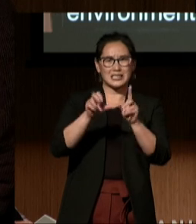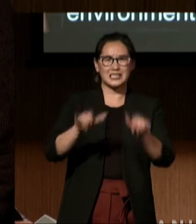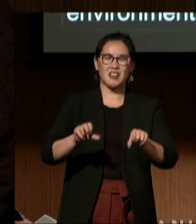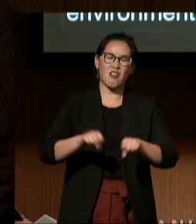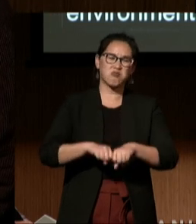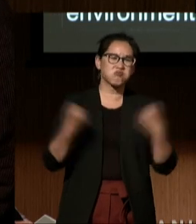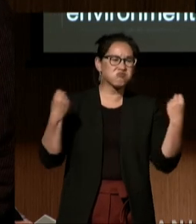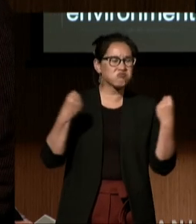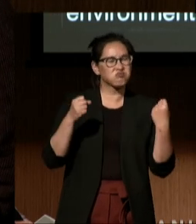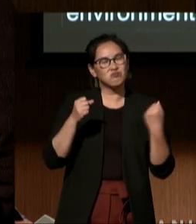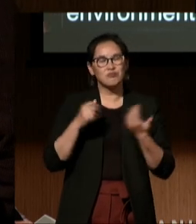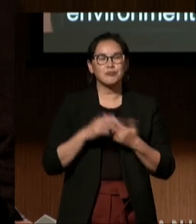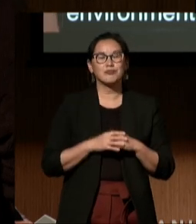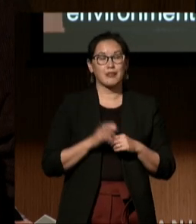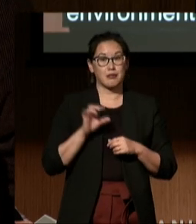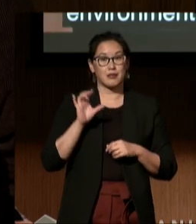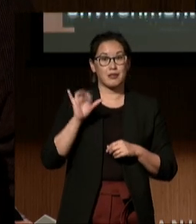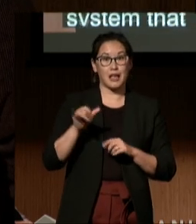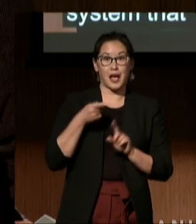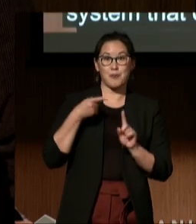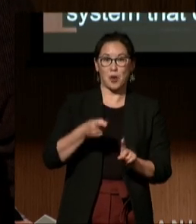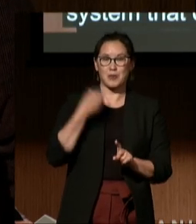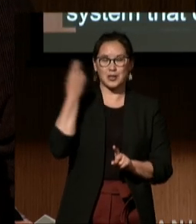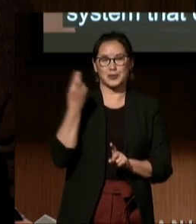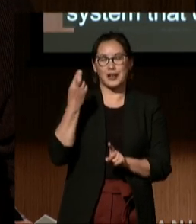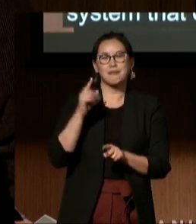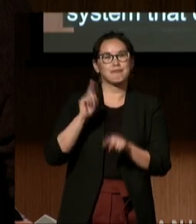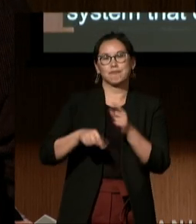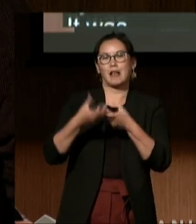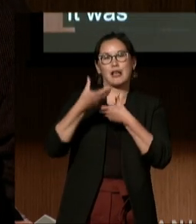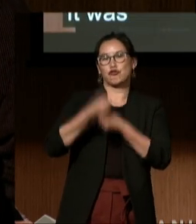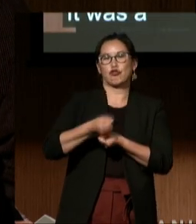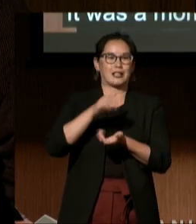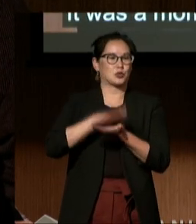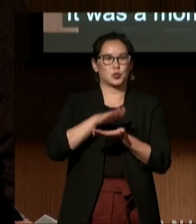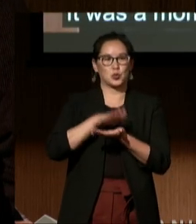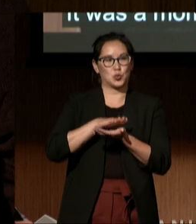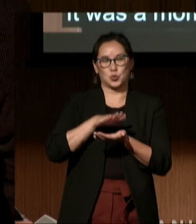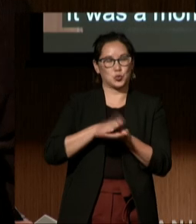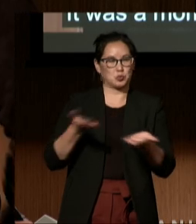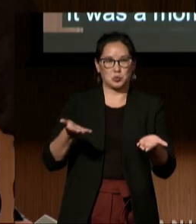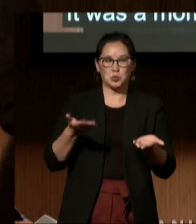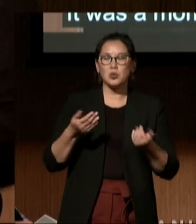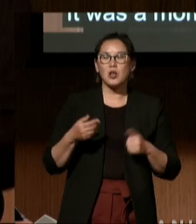It was at that moment that I realized that we could no longer trust the school that Gustavo was a part of, and we began to desperately